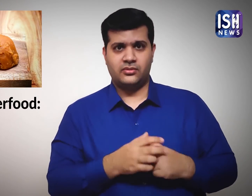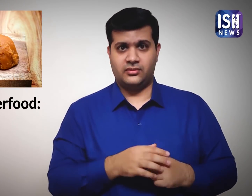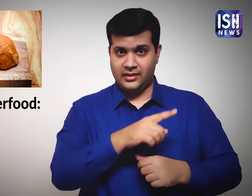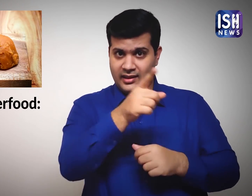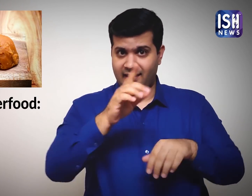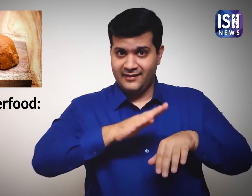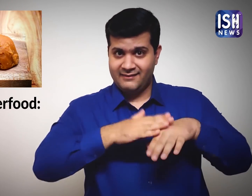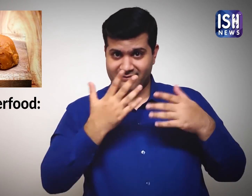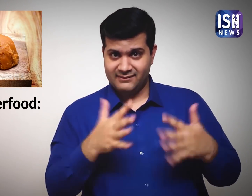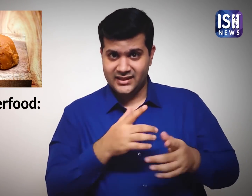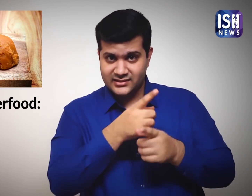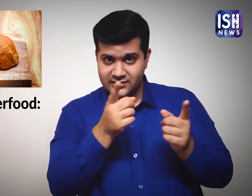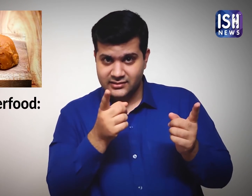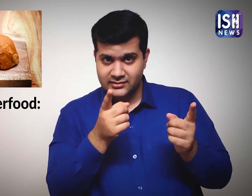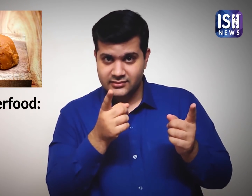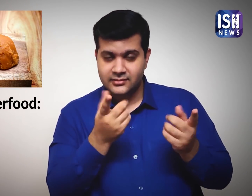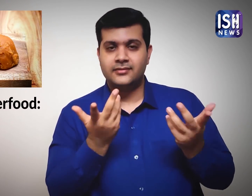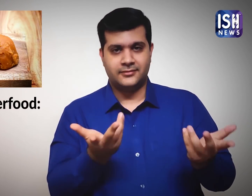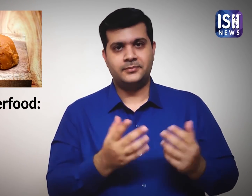Have you tried any of the combinations?